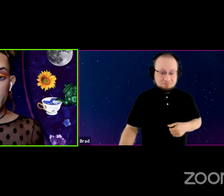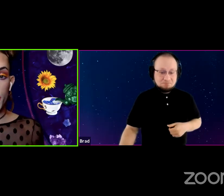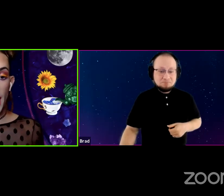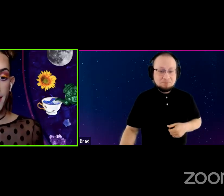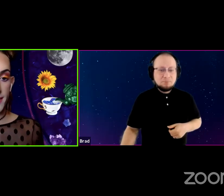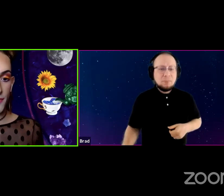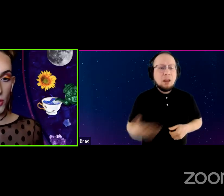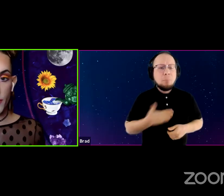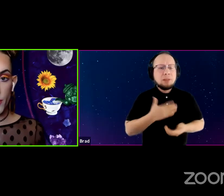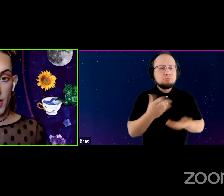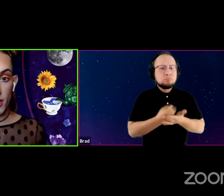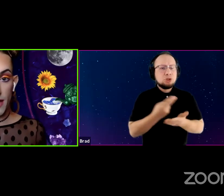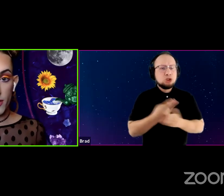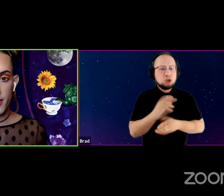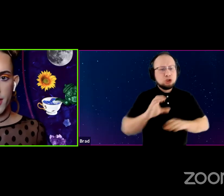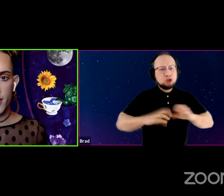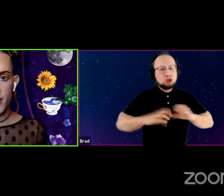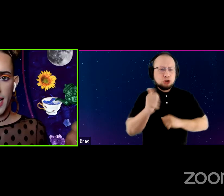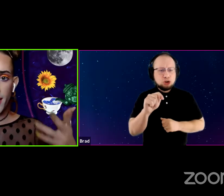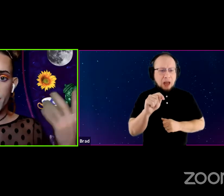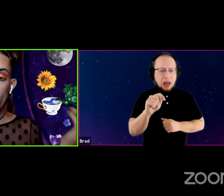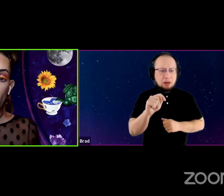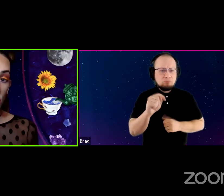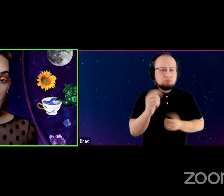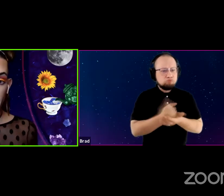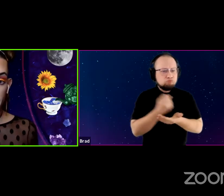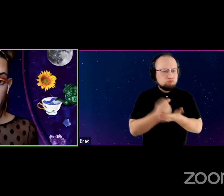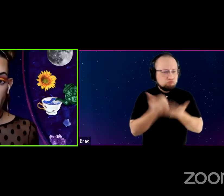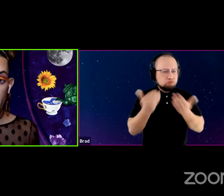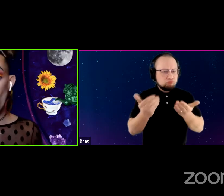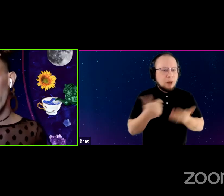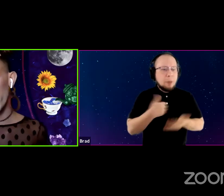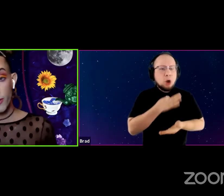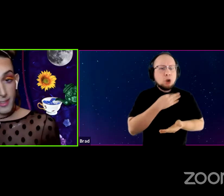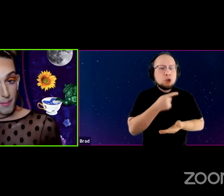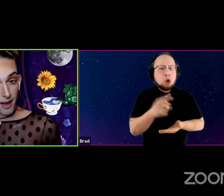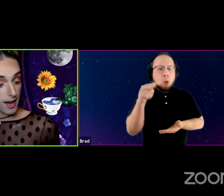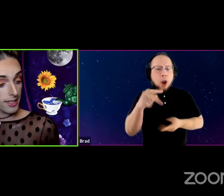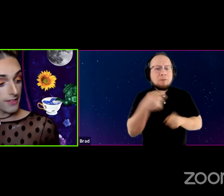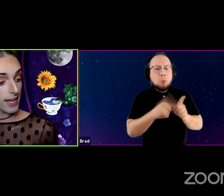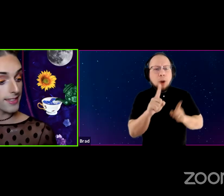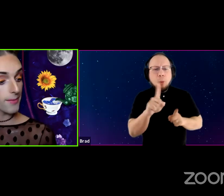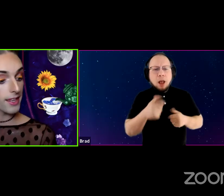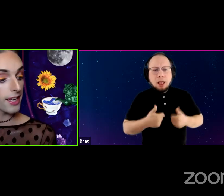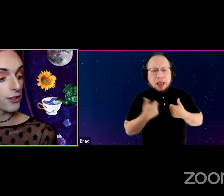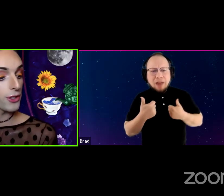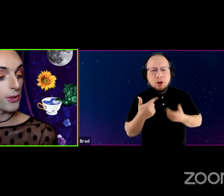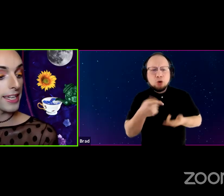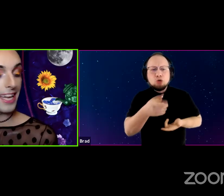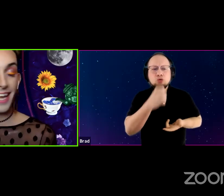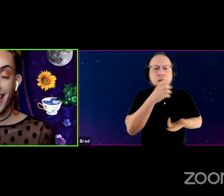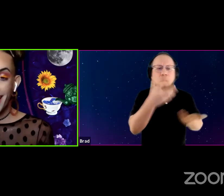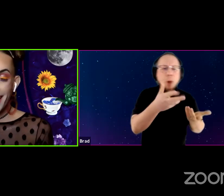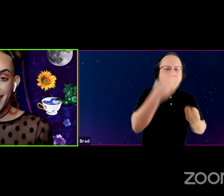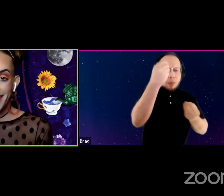for those of you that are gathered here. I'd love to know where you're tuning in from, what you're sipping on, if that's something that you're doing.